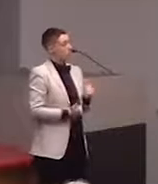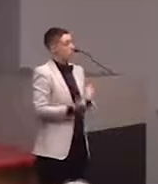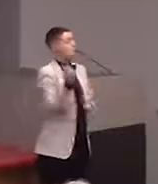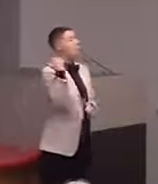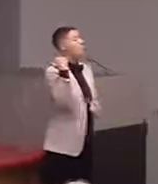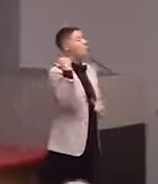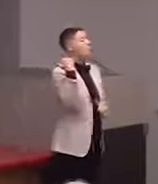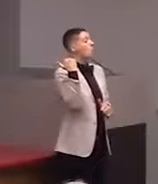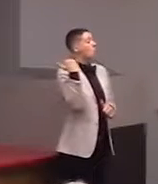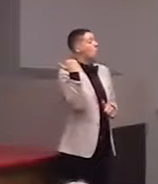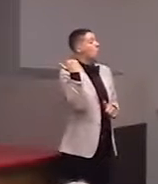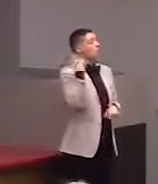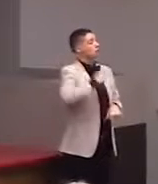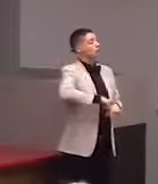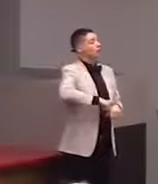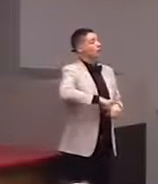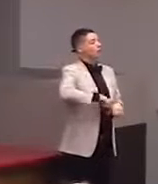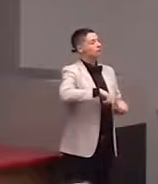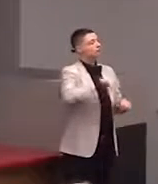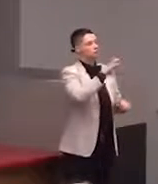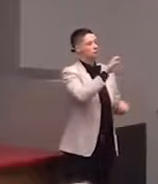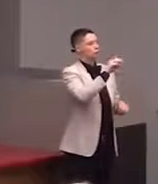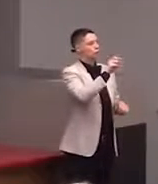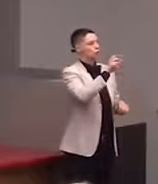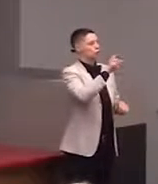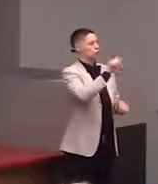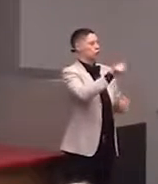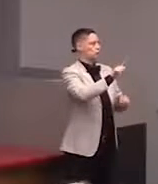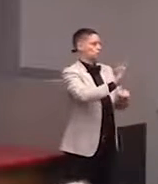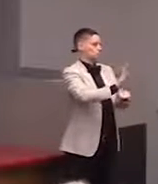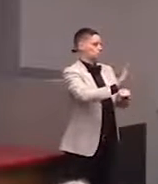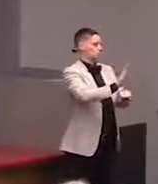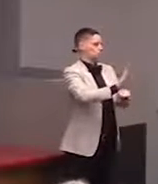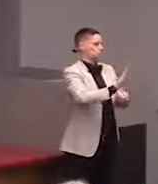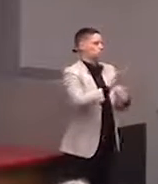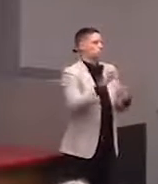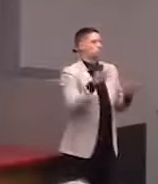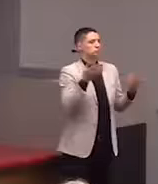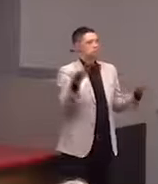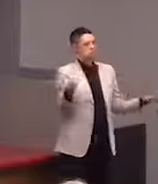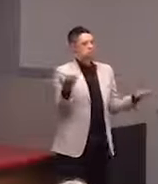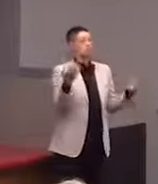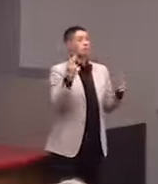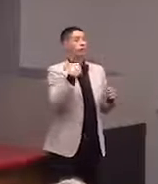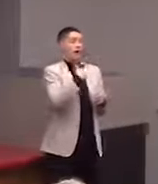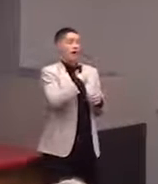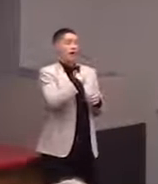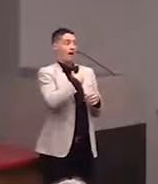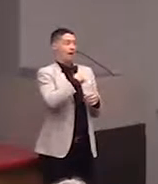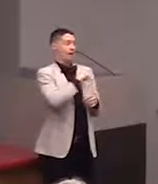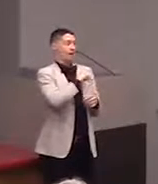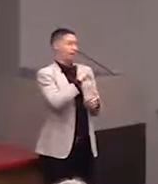but I personally would love it if we could do more